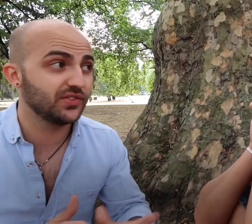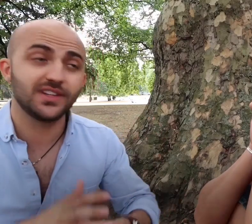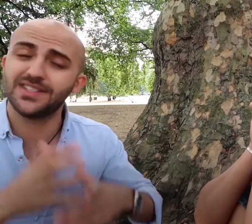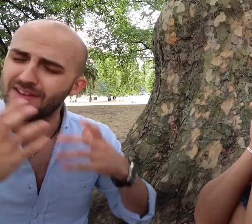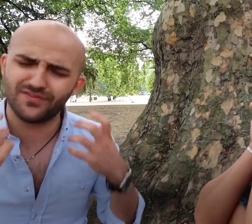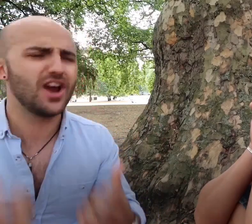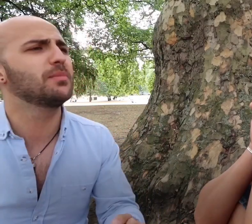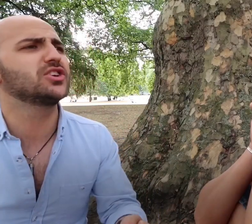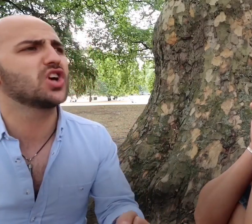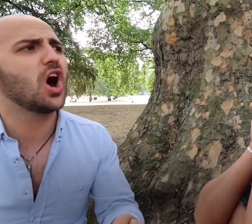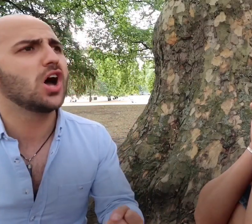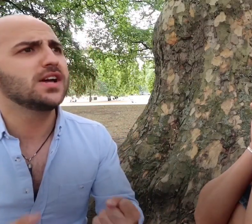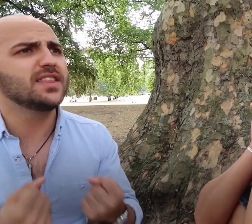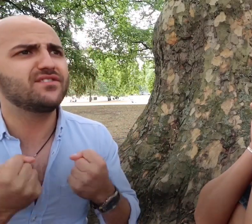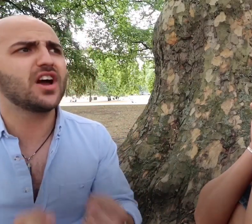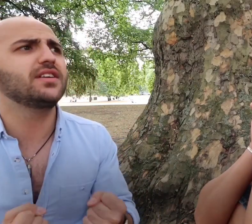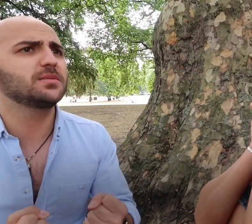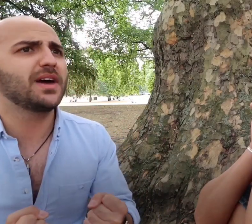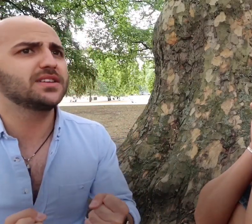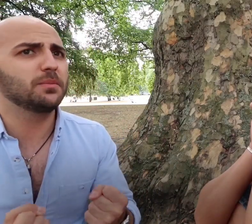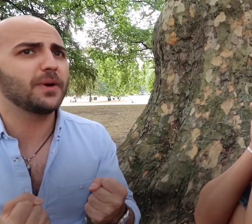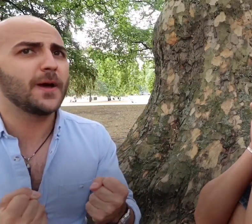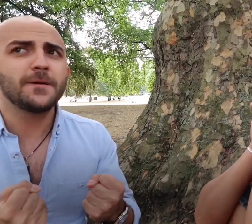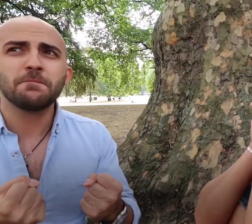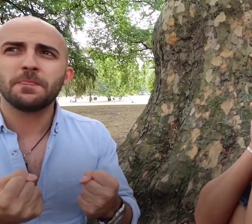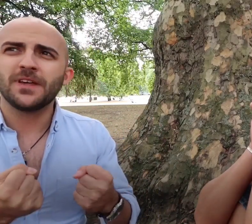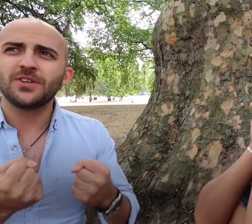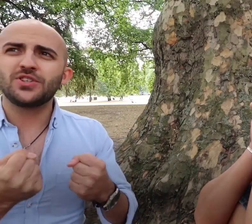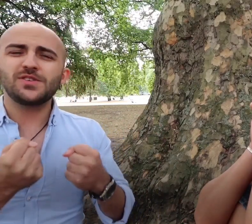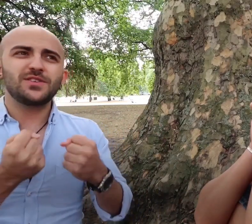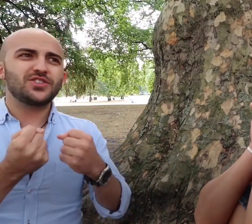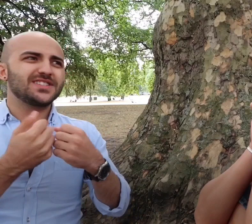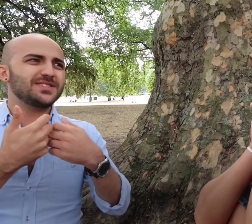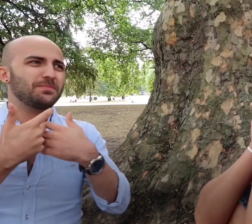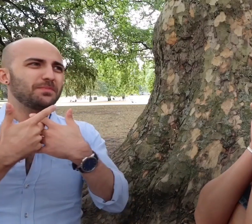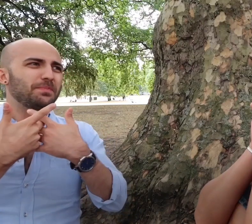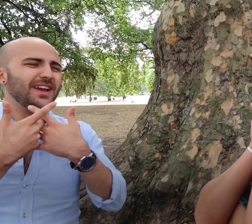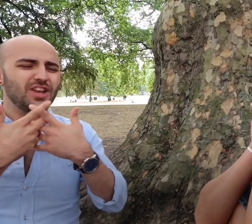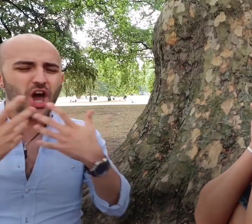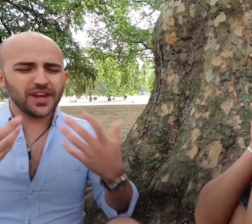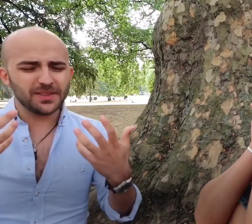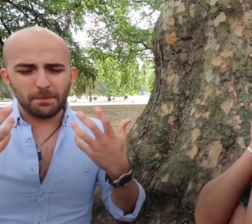society they're very much are.. very independent but just by learning the